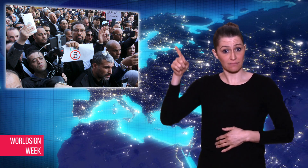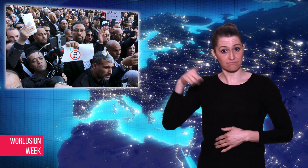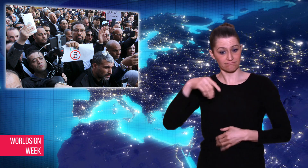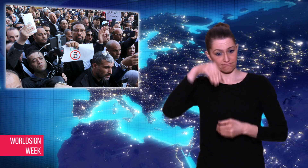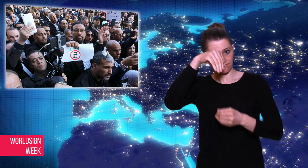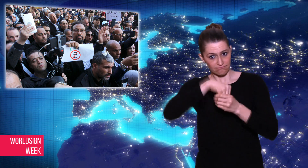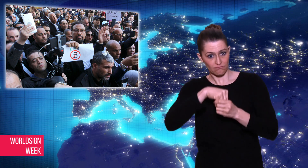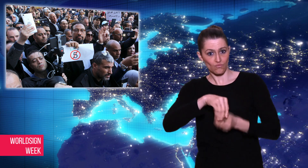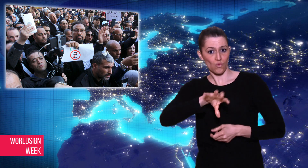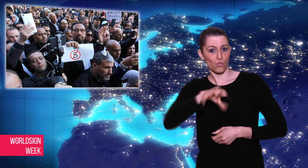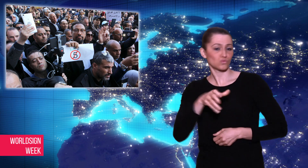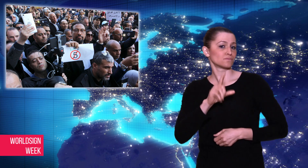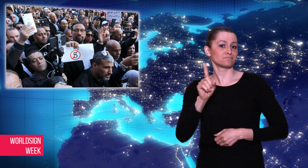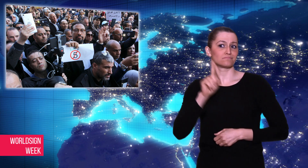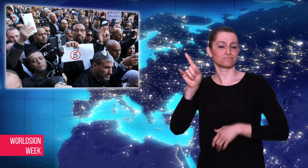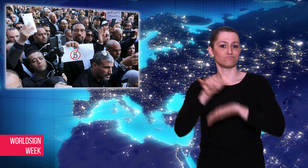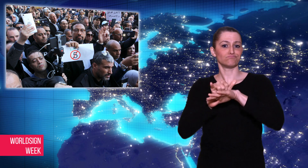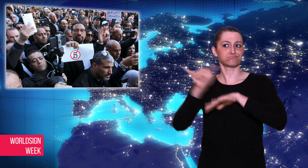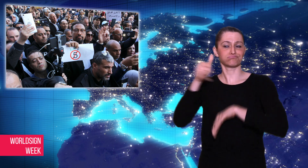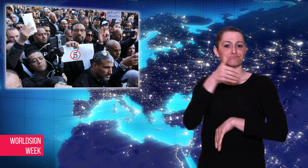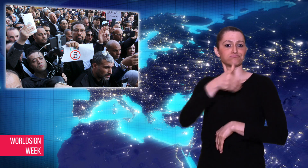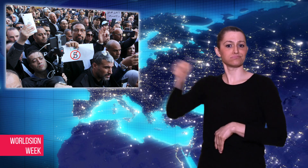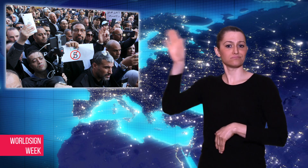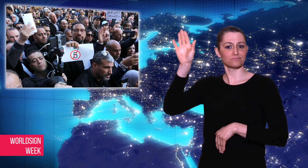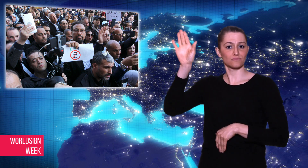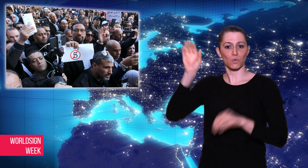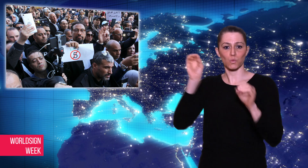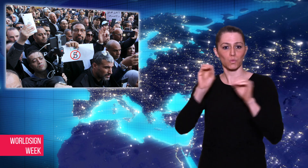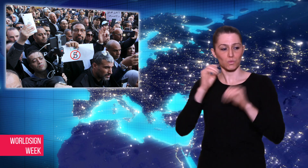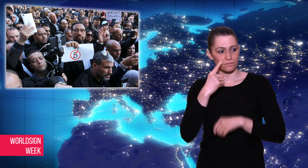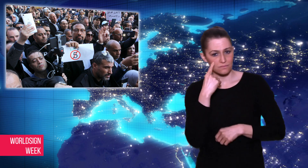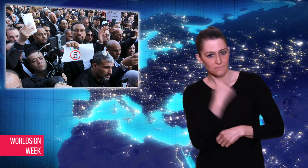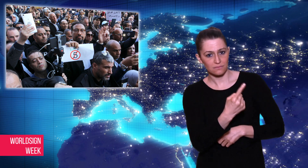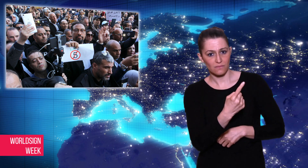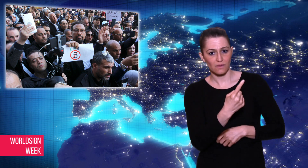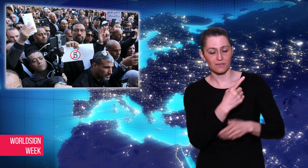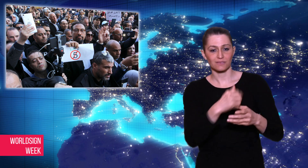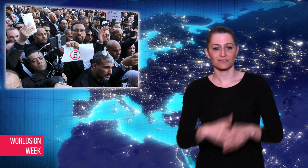the country during the protest.